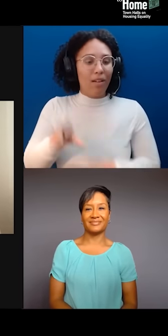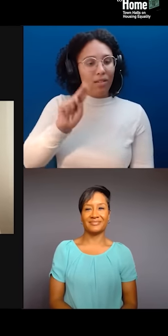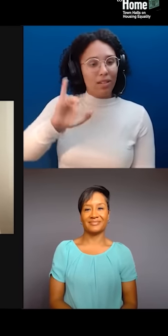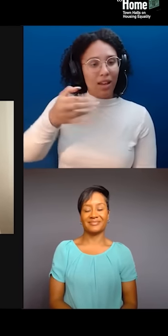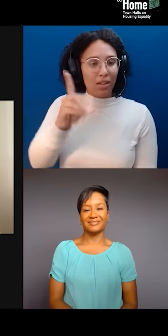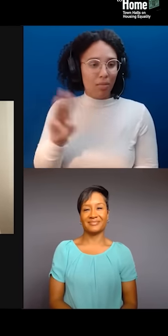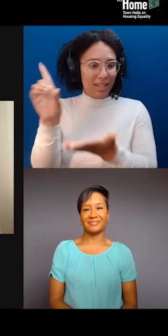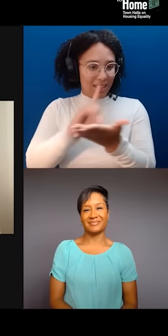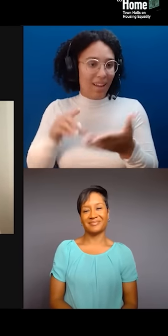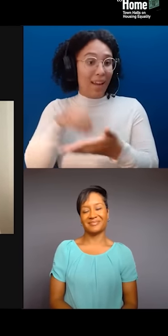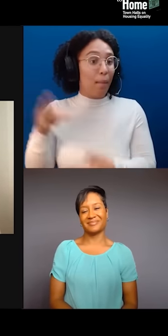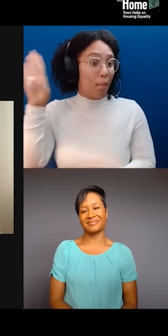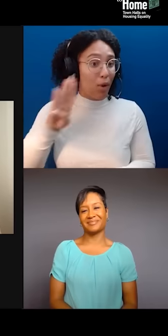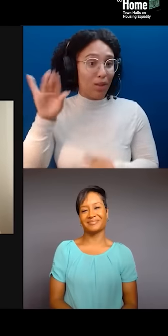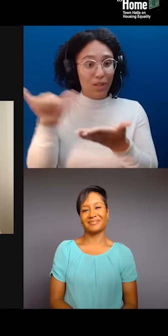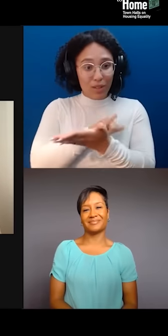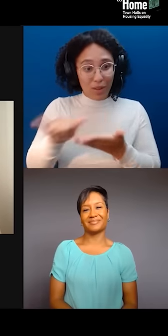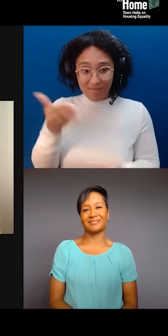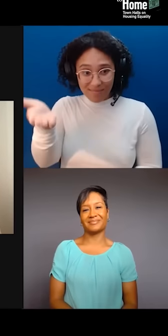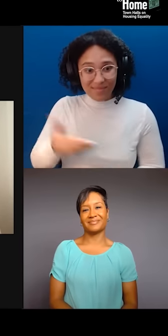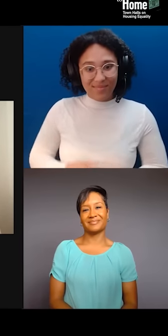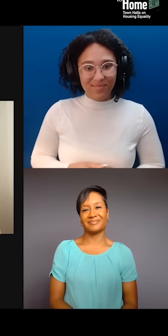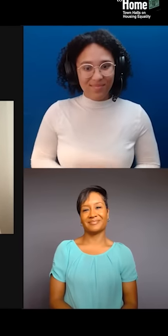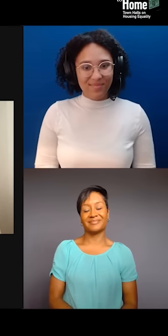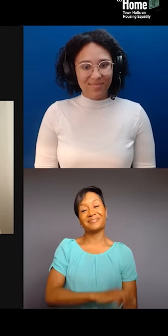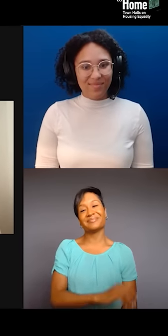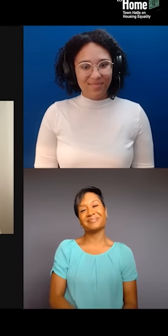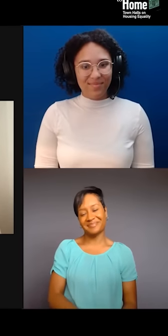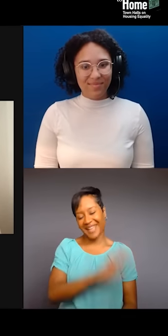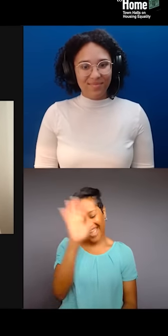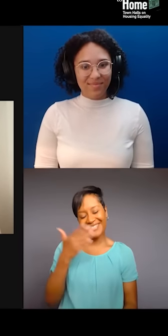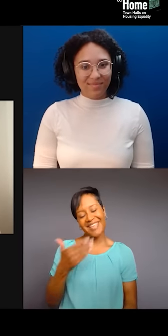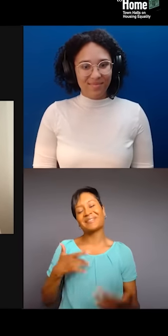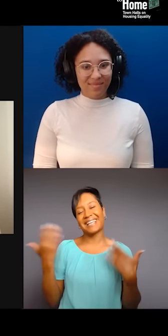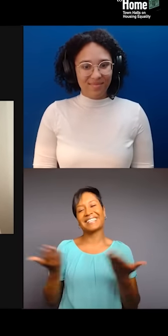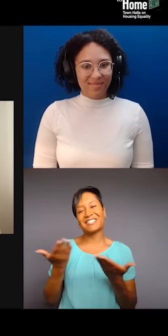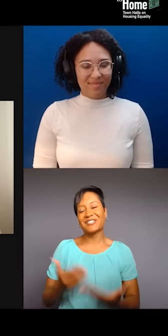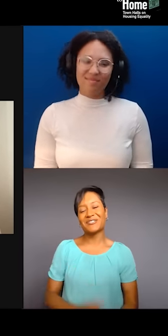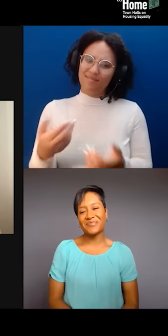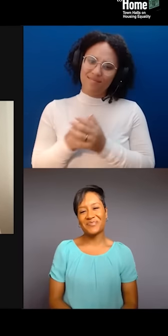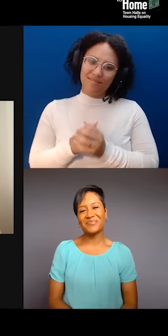Hey, thank you for having me, Brian. I'm so excited to be here. Oh, we're honored to have you. Thank you.